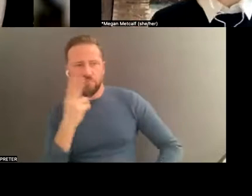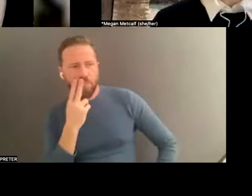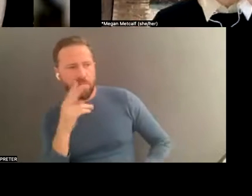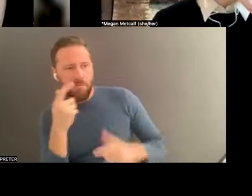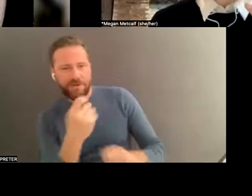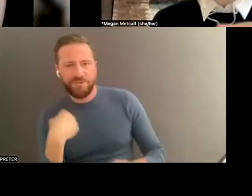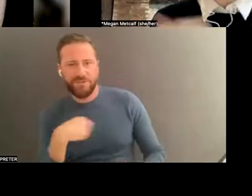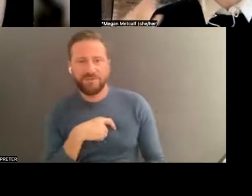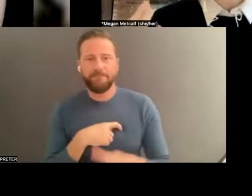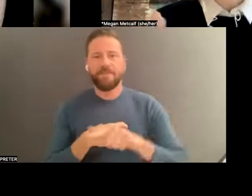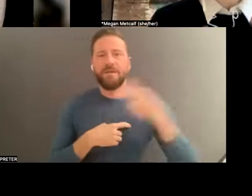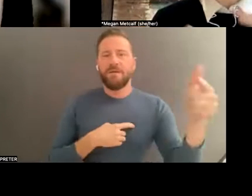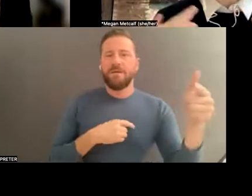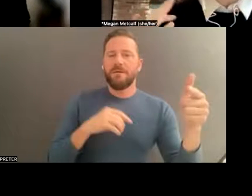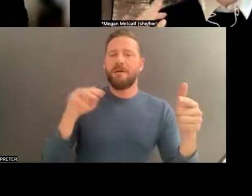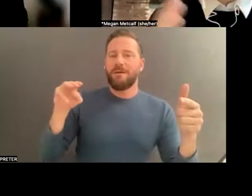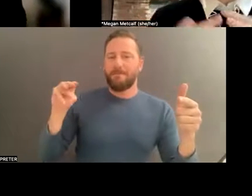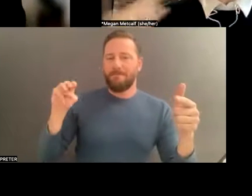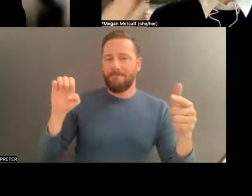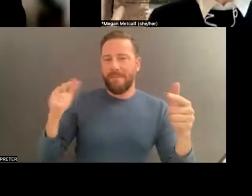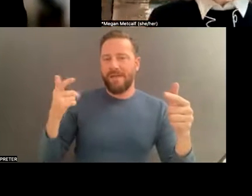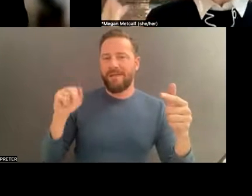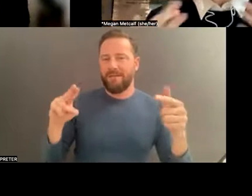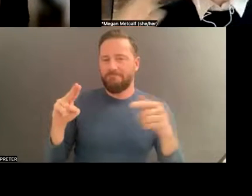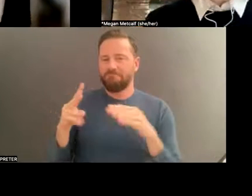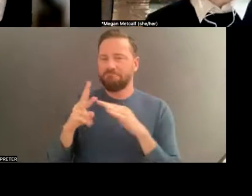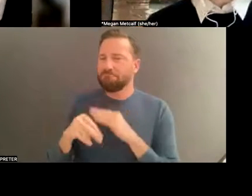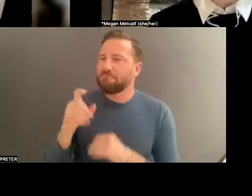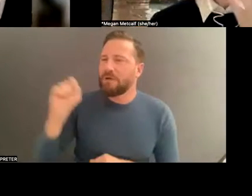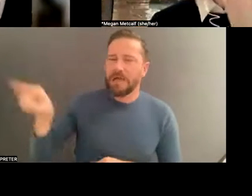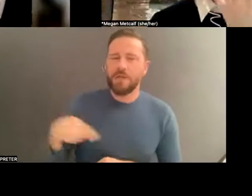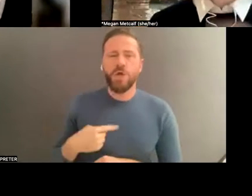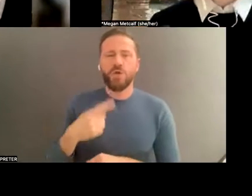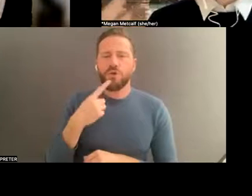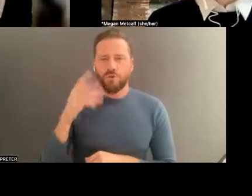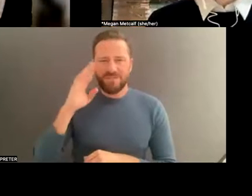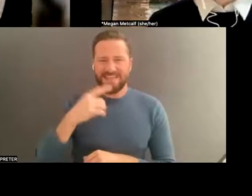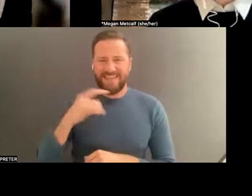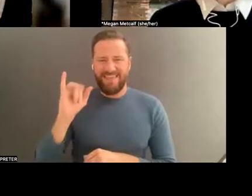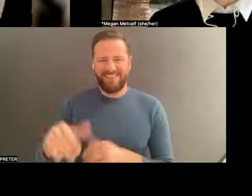this is Megan again -- is reminding me of the accessibility of these larger platforms that we were just talking about,